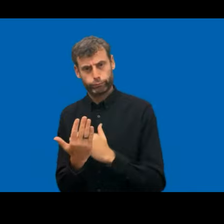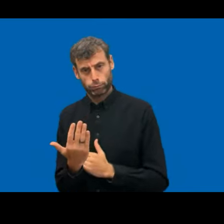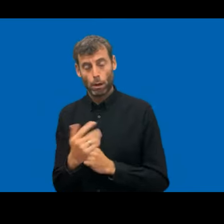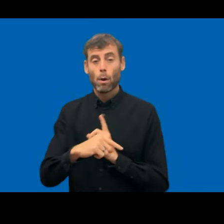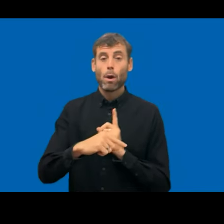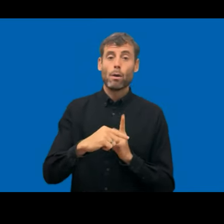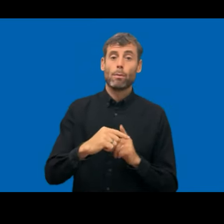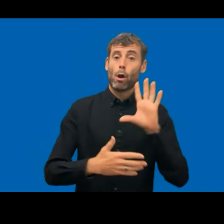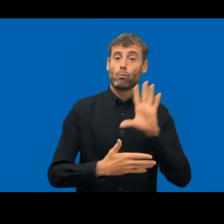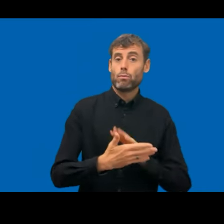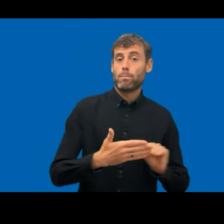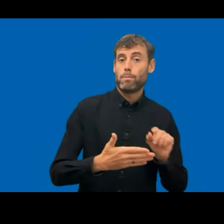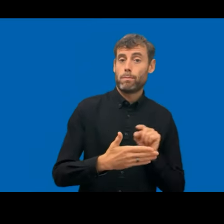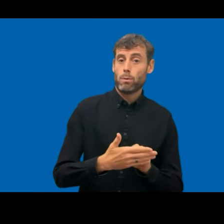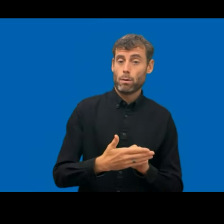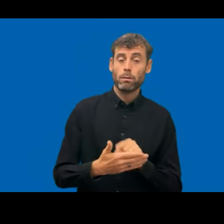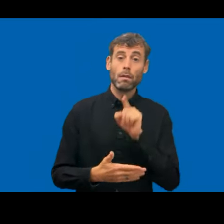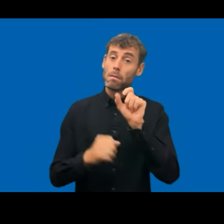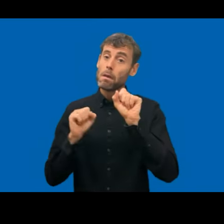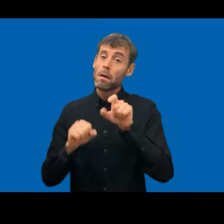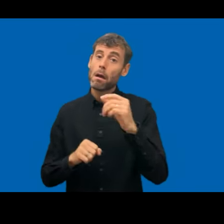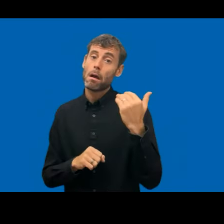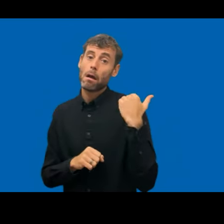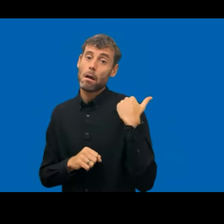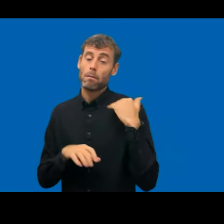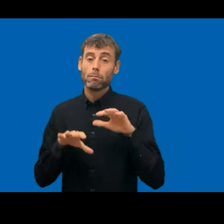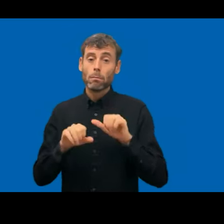a dialogue meeting with us, and then we explain to them, like, if there's something that they